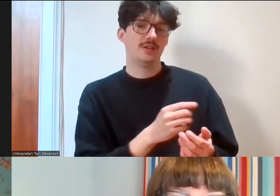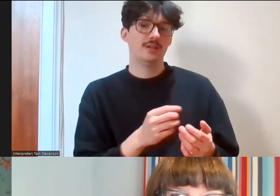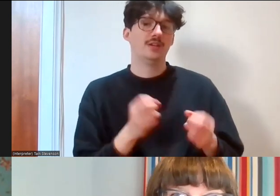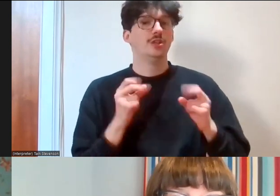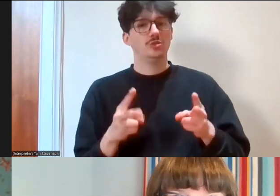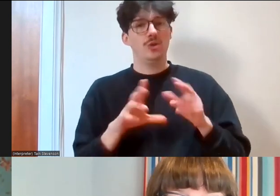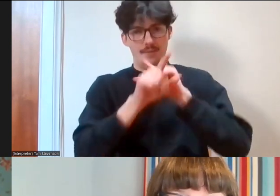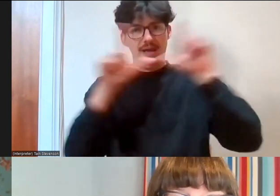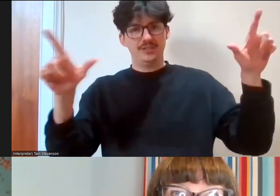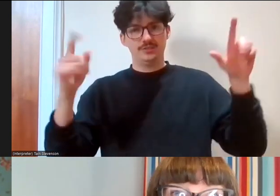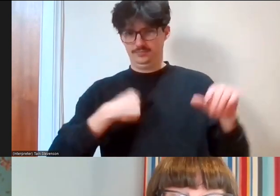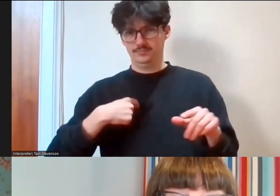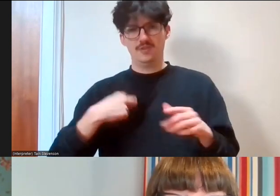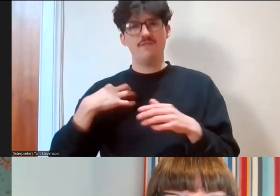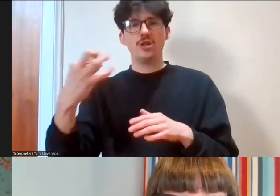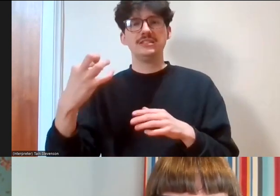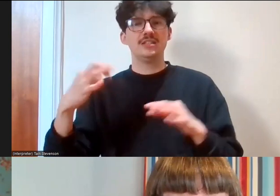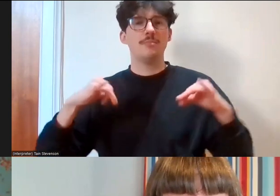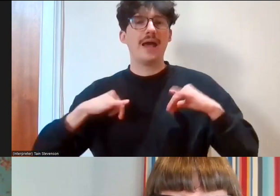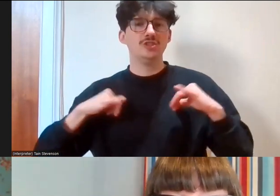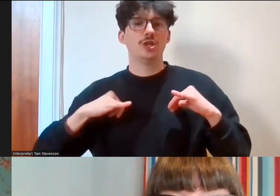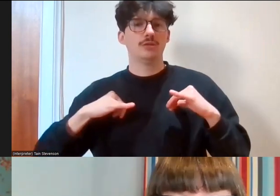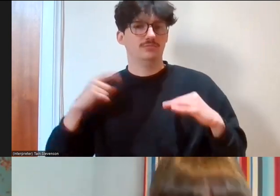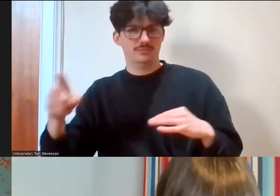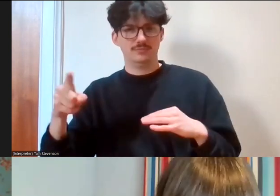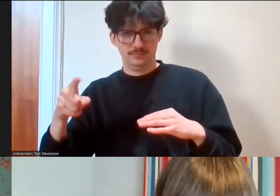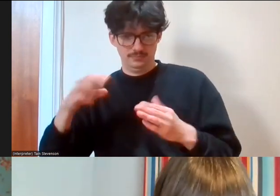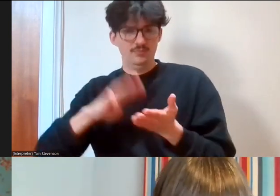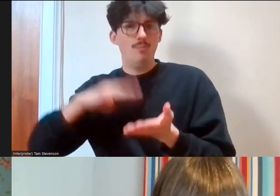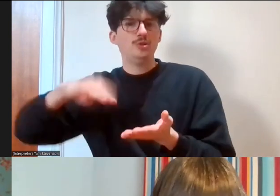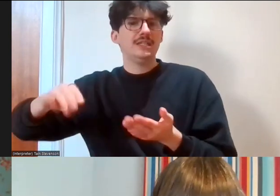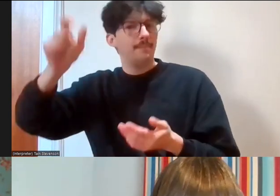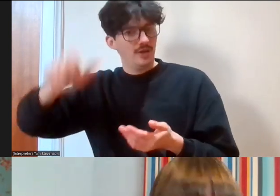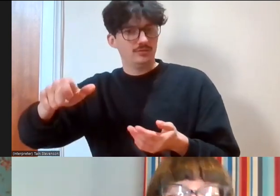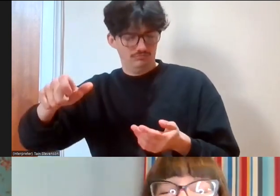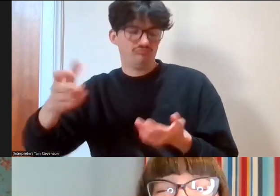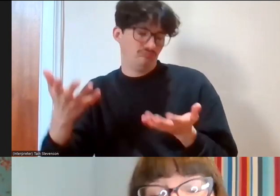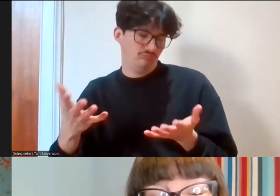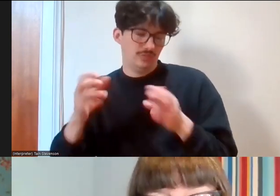volunteer manager in a museum in Scotland, so I'm a museum-y person, obviously we have